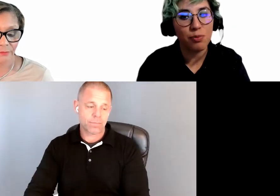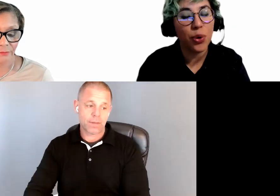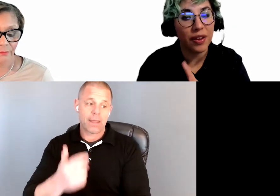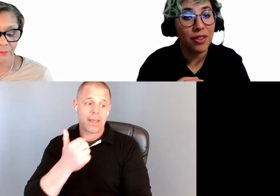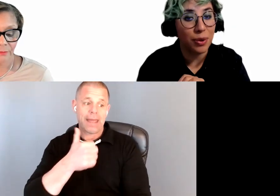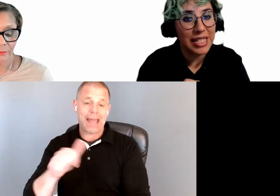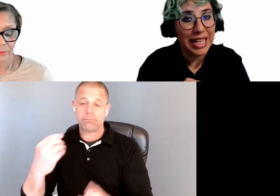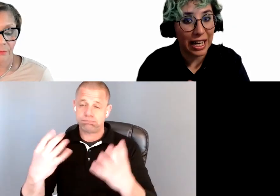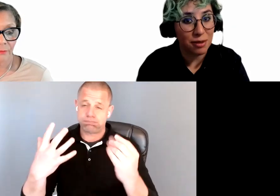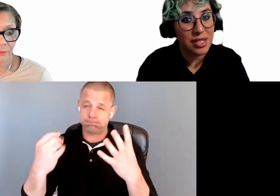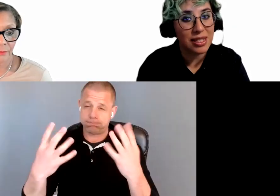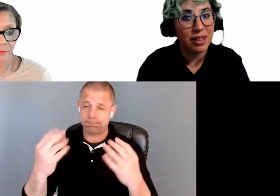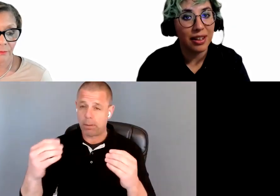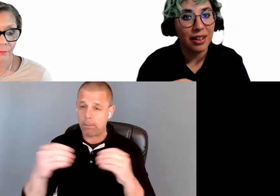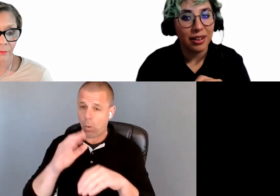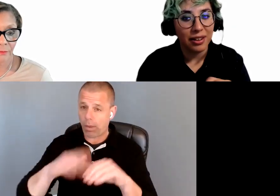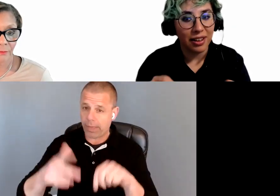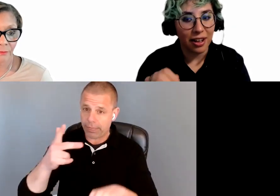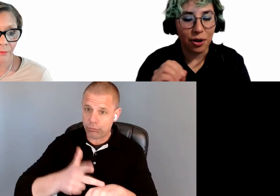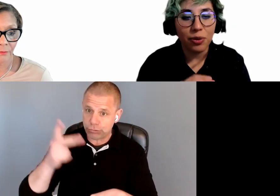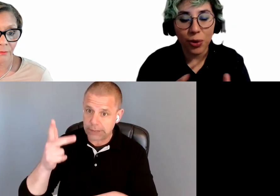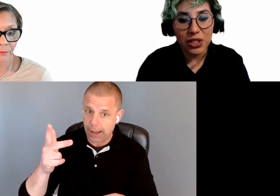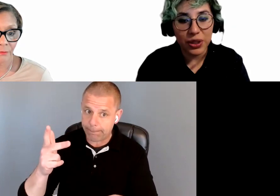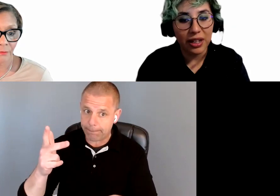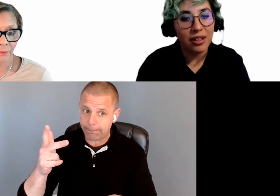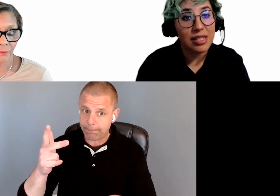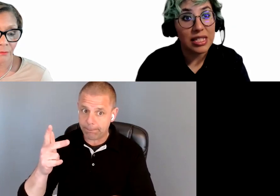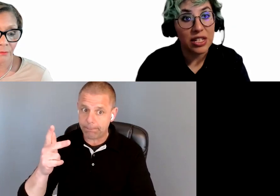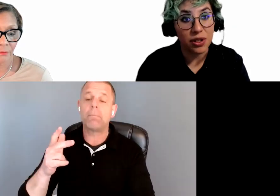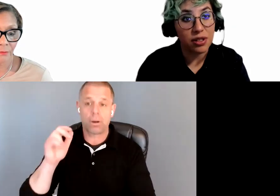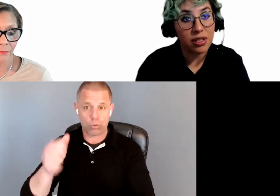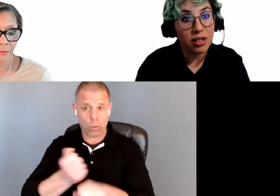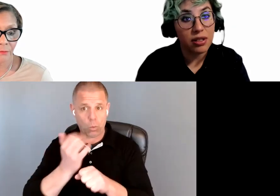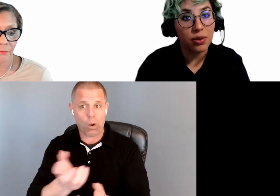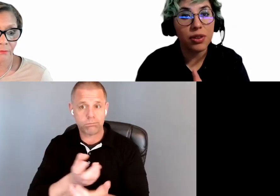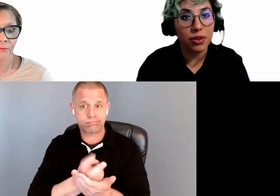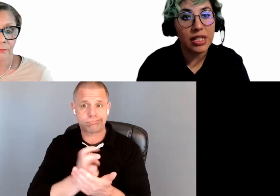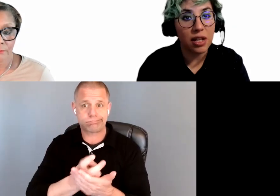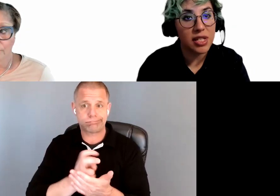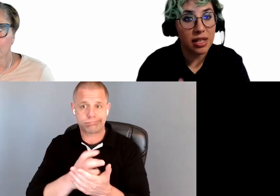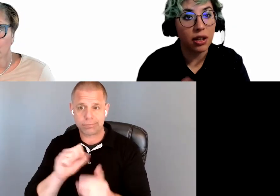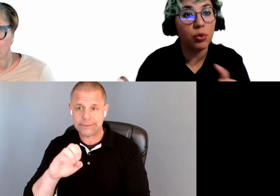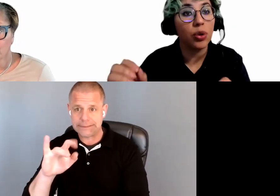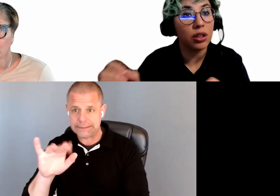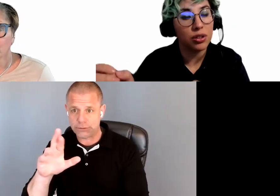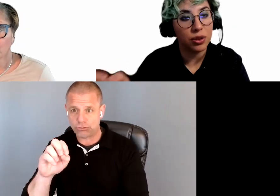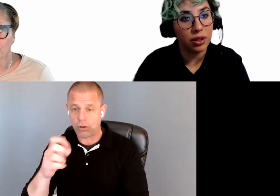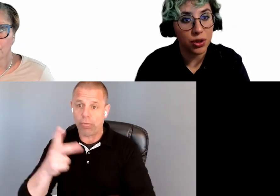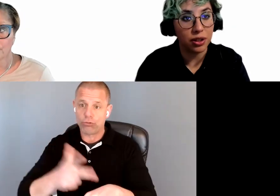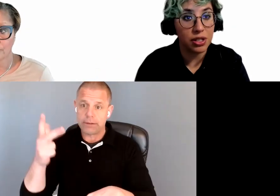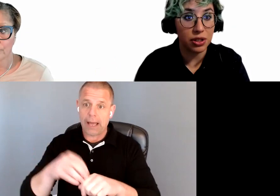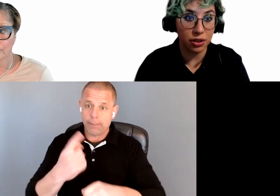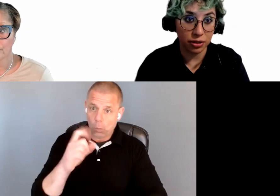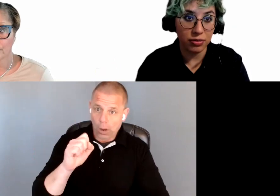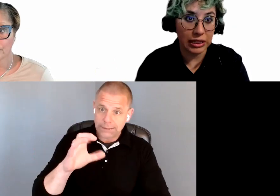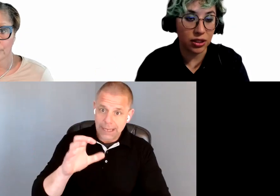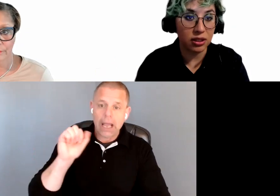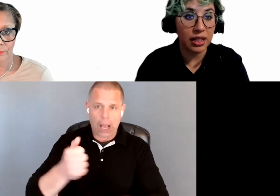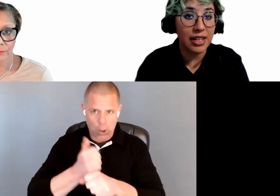more than three times will trigger seizures. So three times in a second will trigger seizures. It